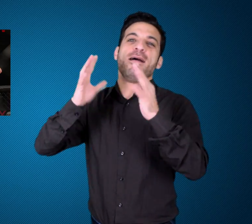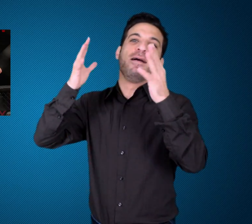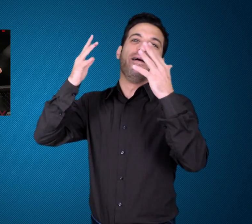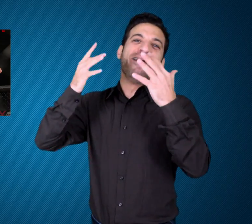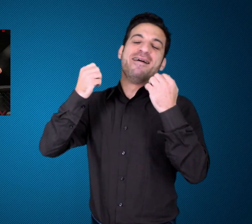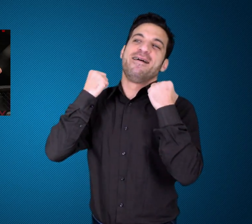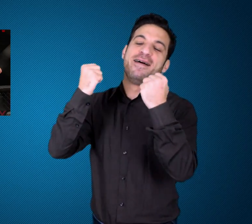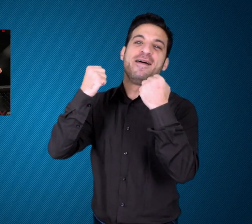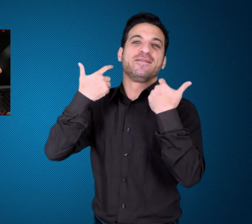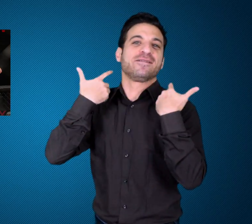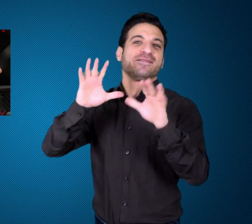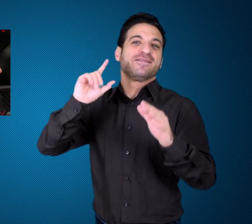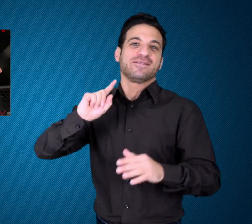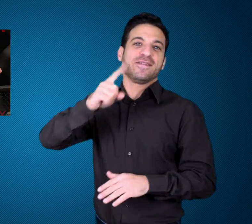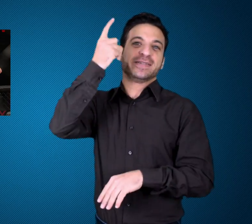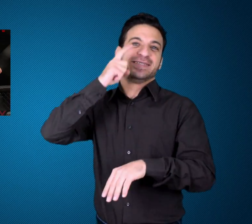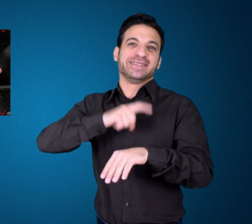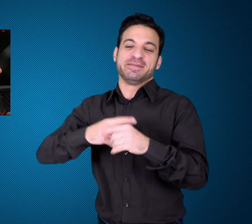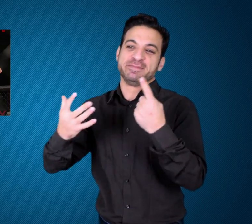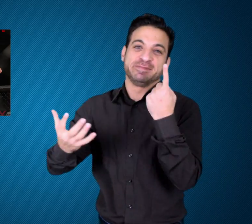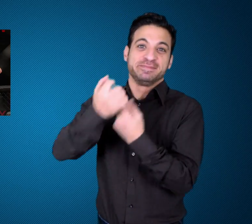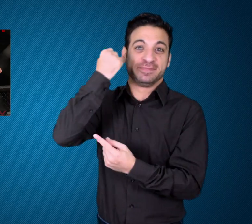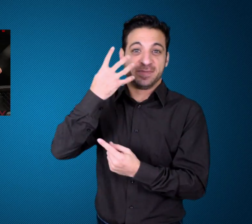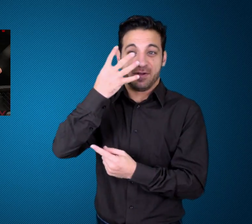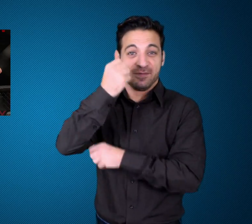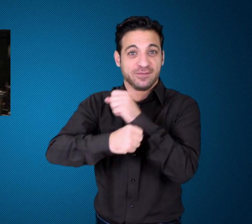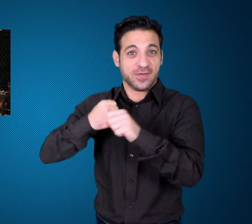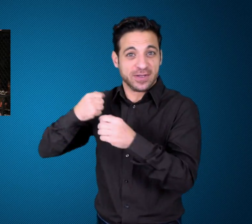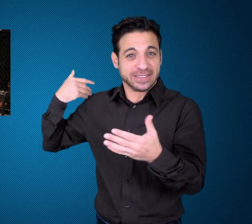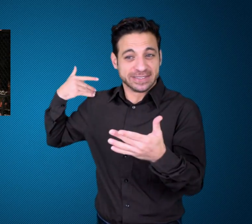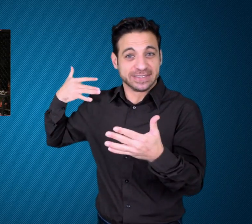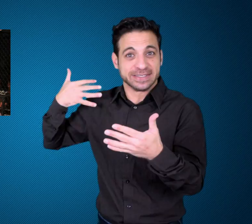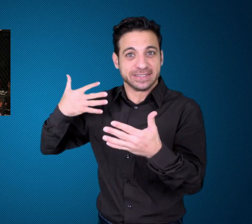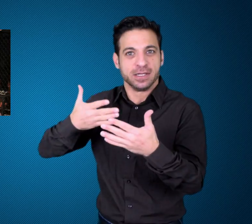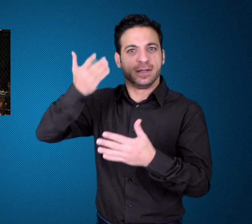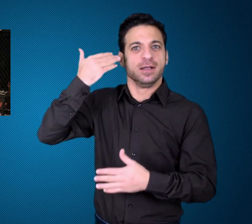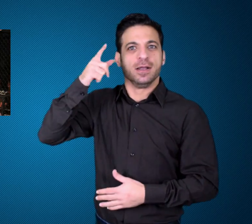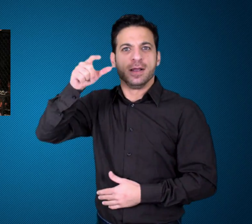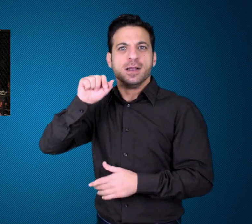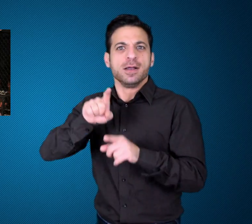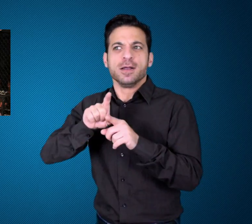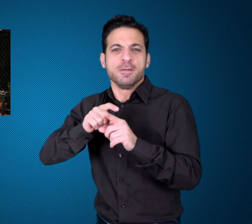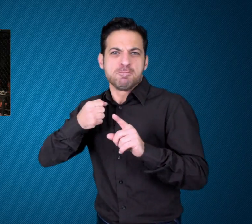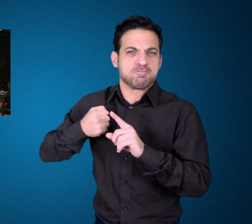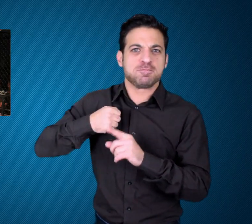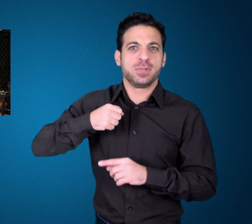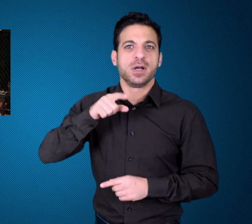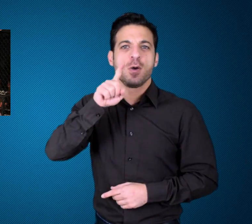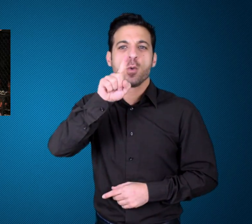four years when he defeated an UFC